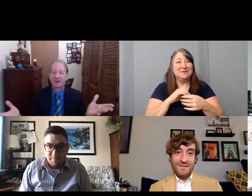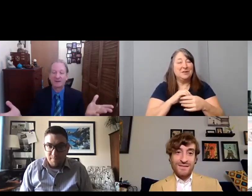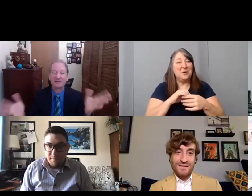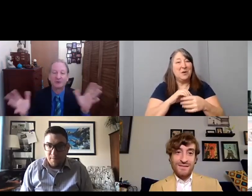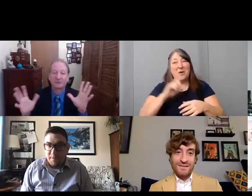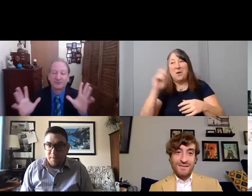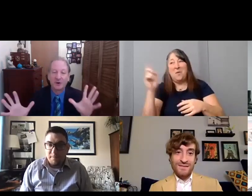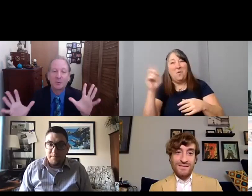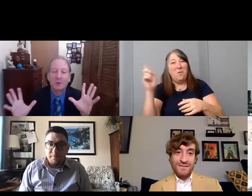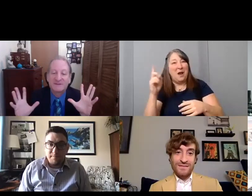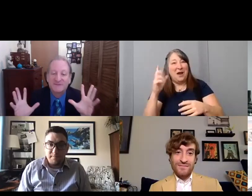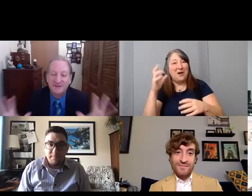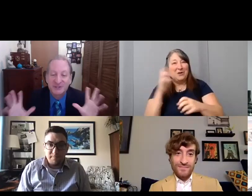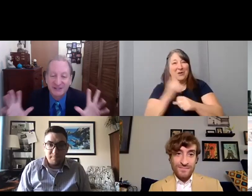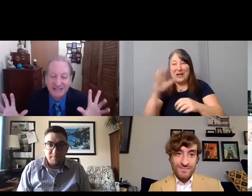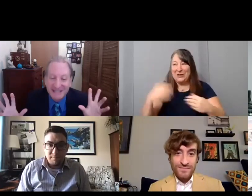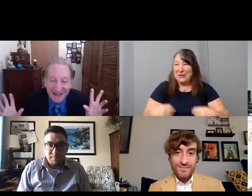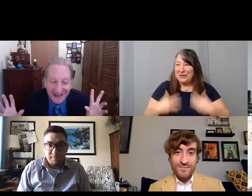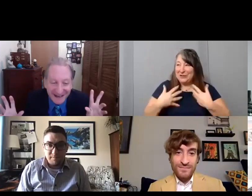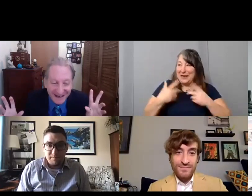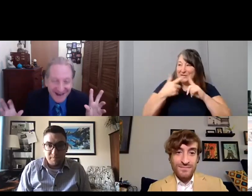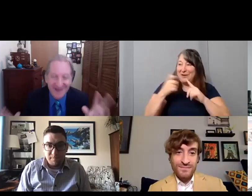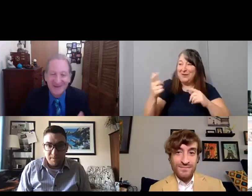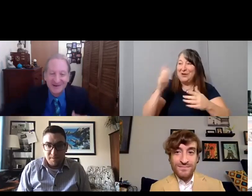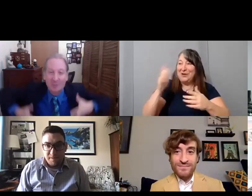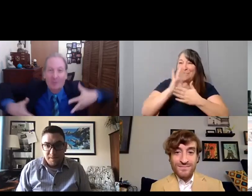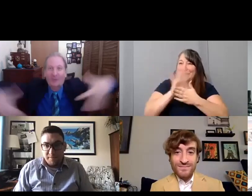I mean your film was visually stunning. I mean, [woosh].